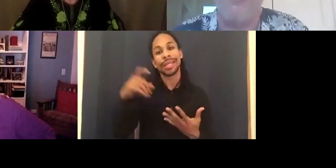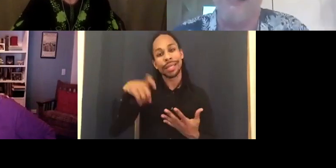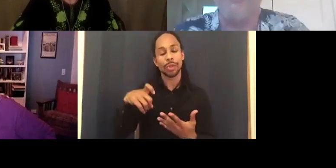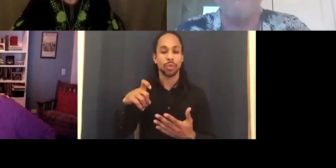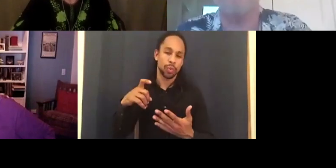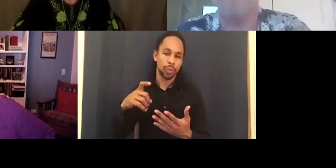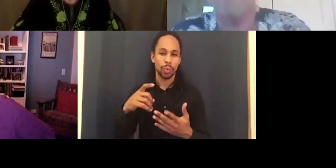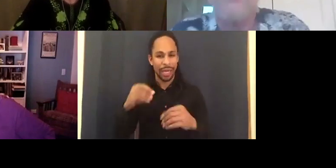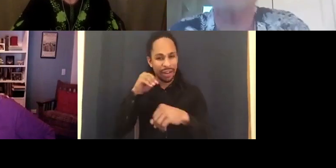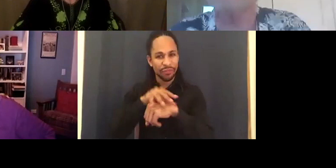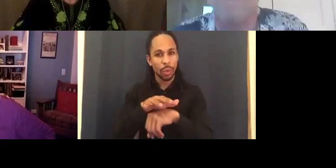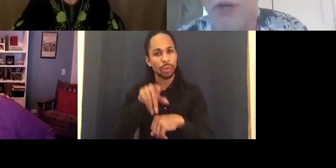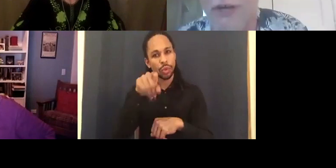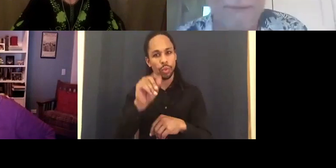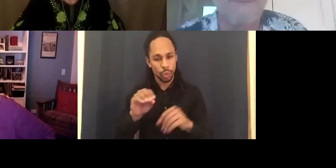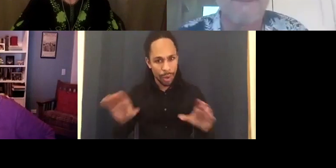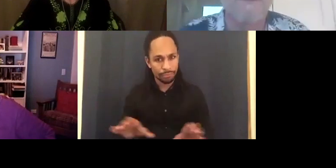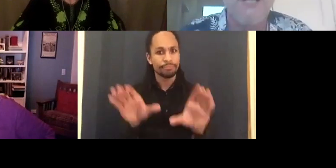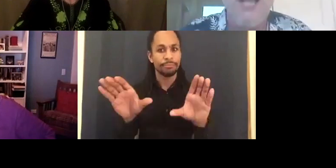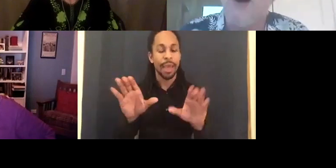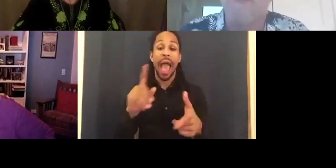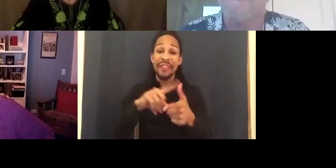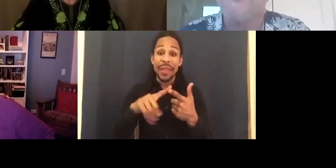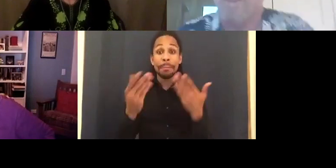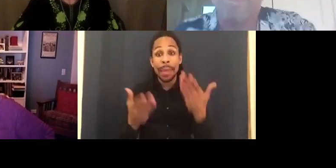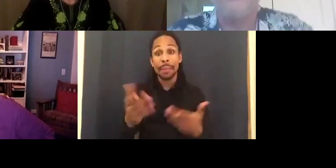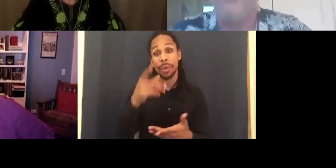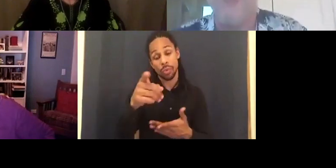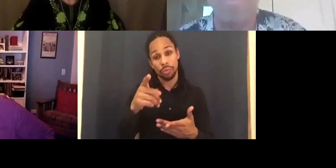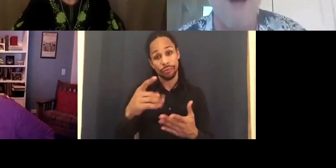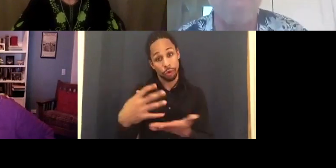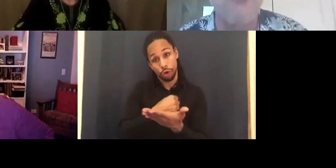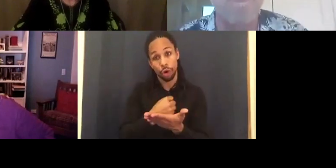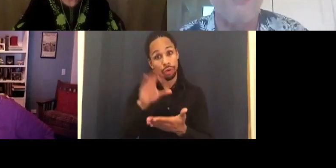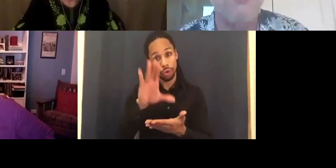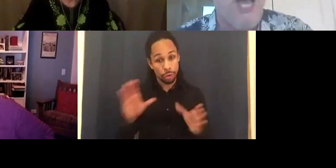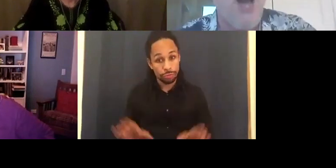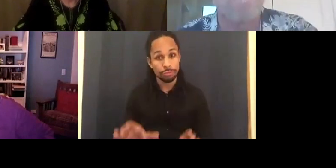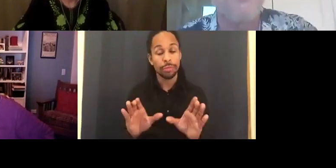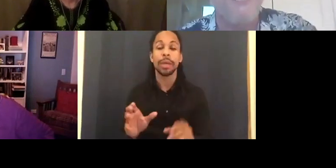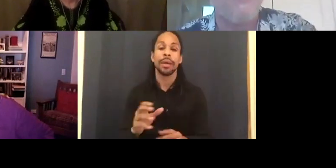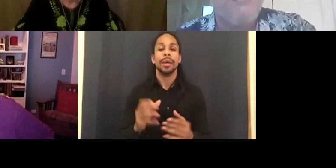Then maybe you've earned it. I'm off my soap box.